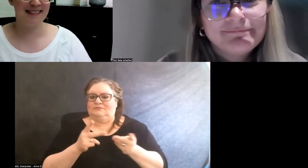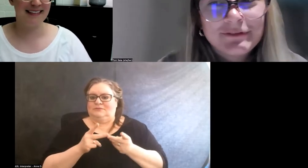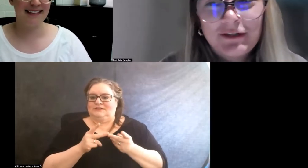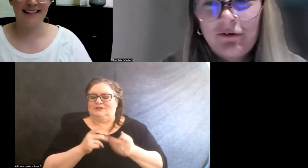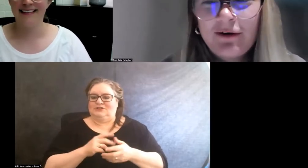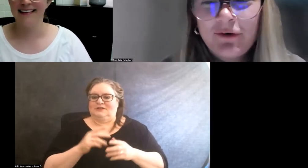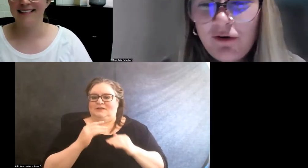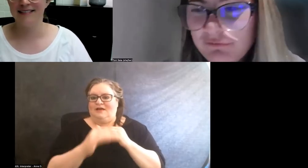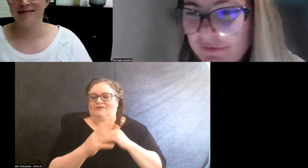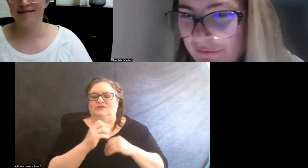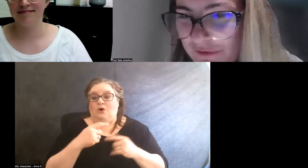So I don't know